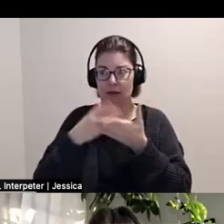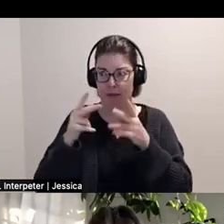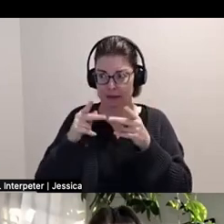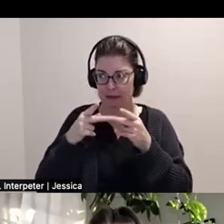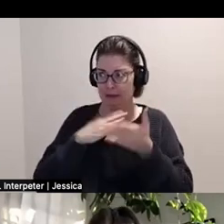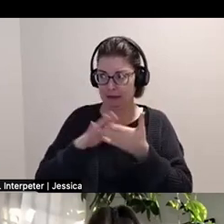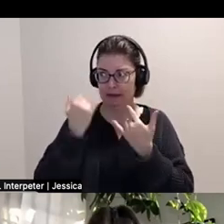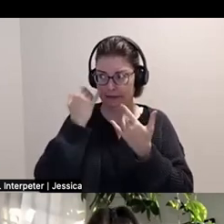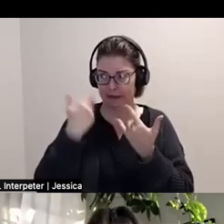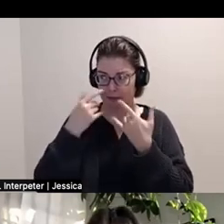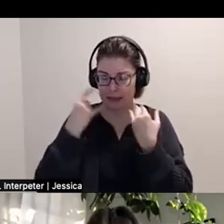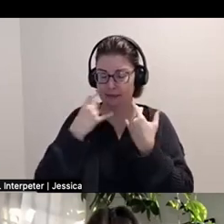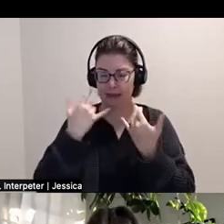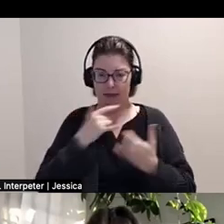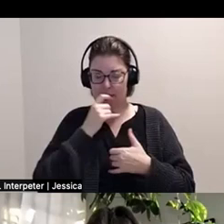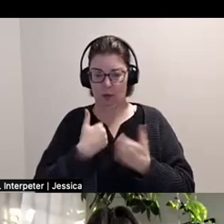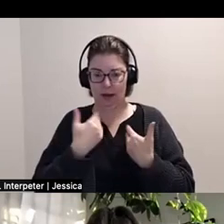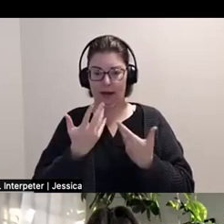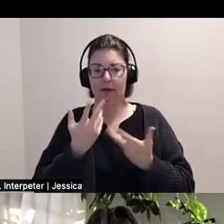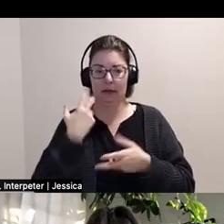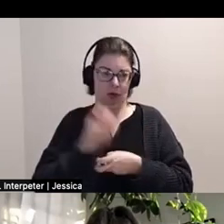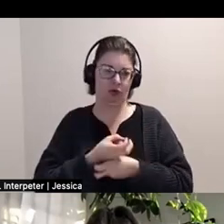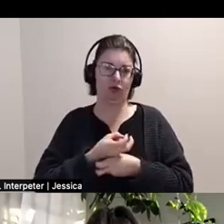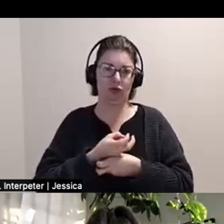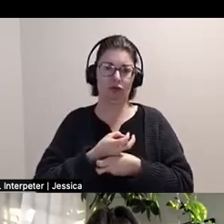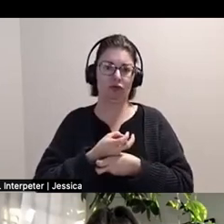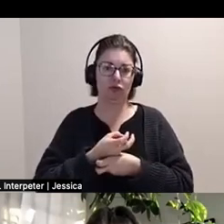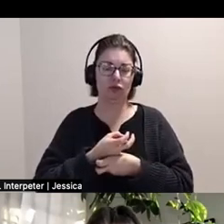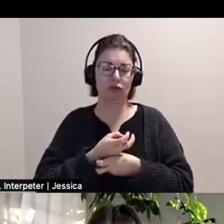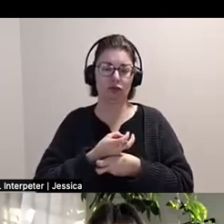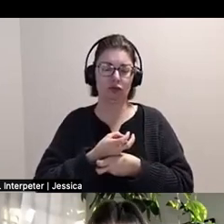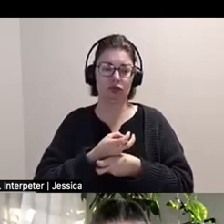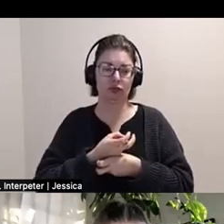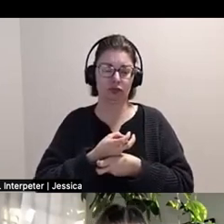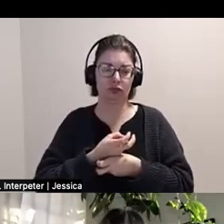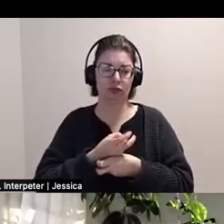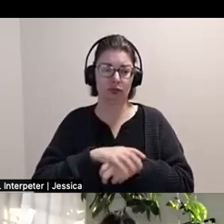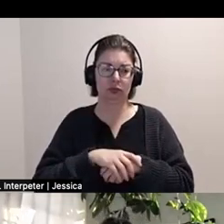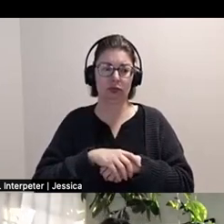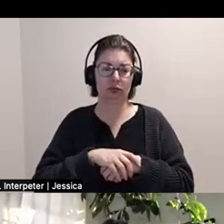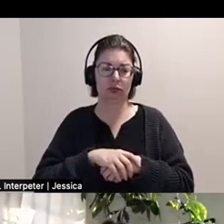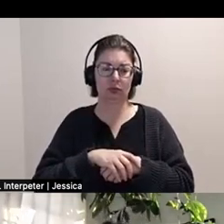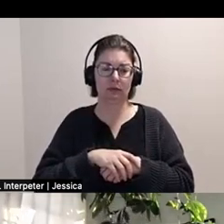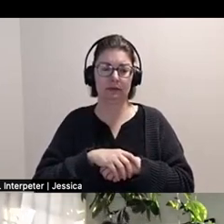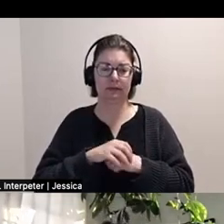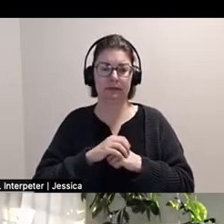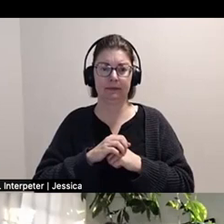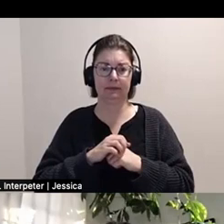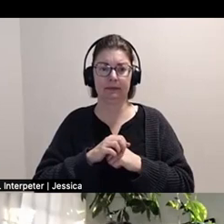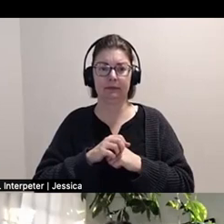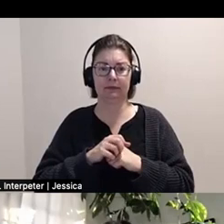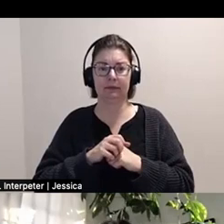It's been hard to see... like...